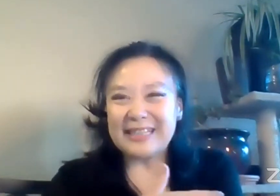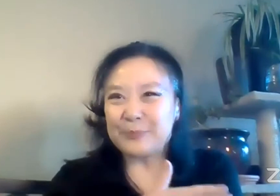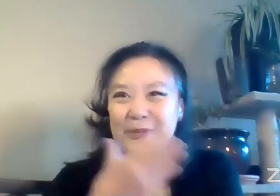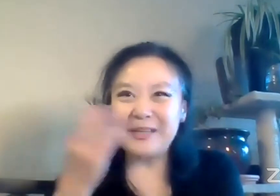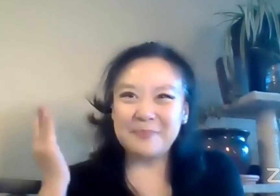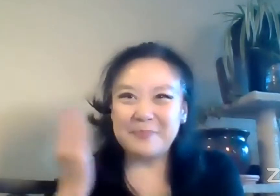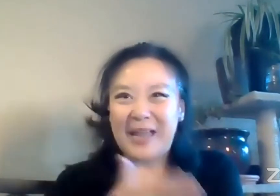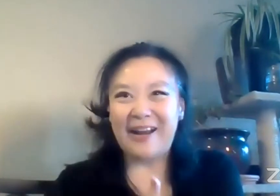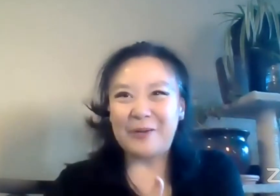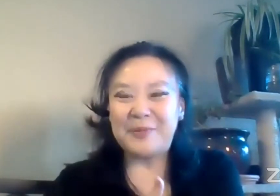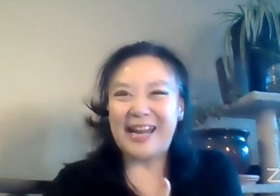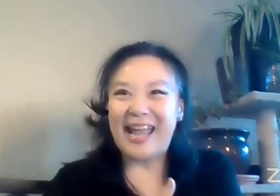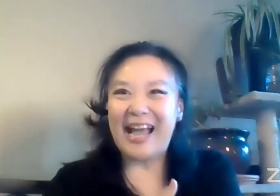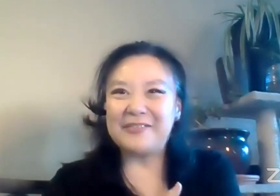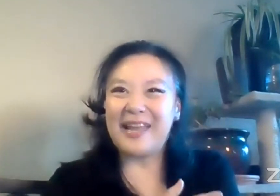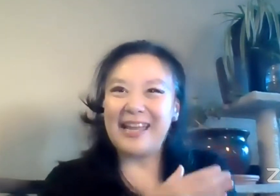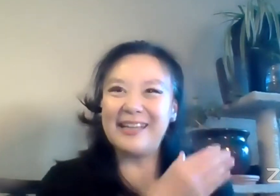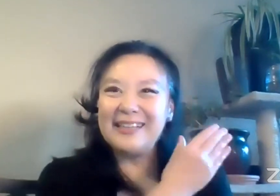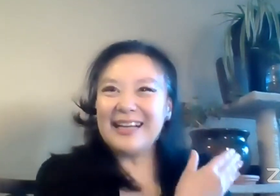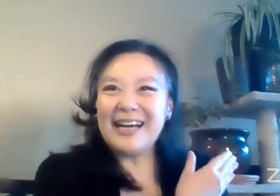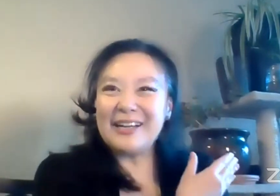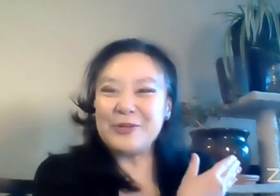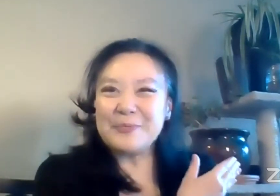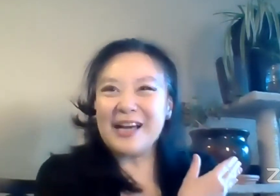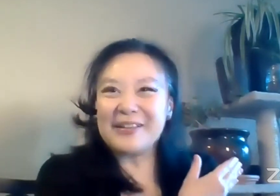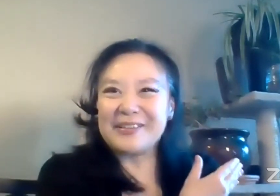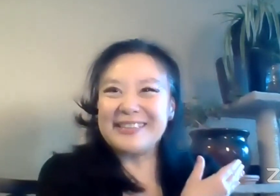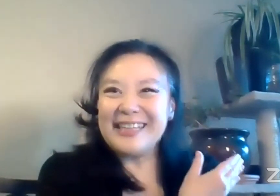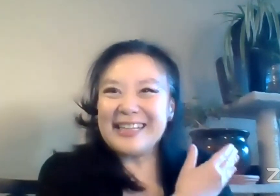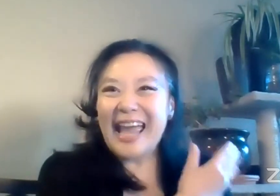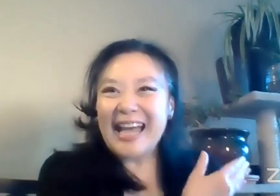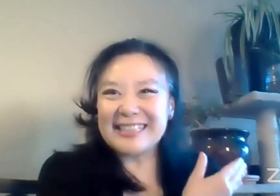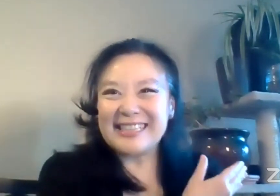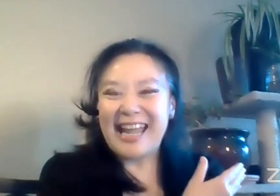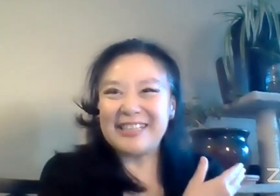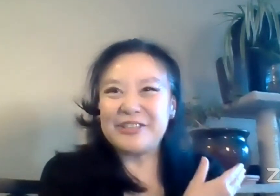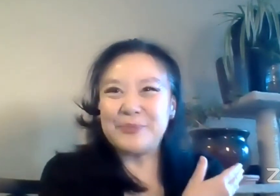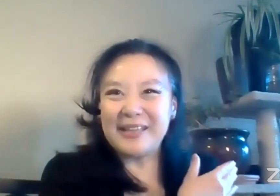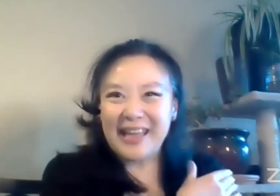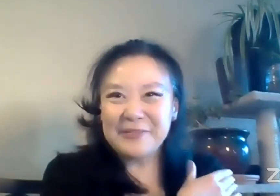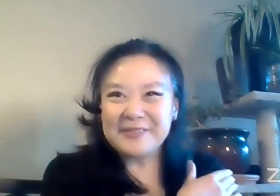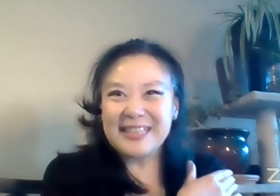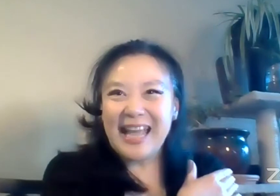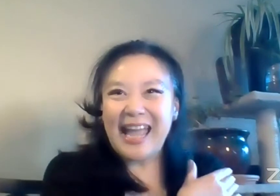That's pretty bare, but I have a cream colored cat stand to my left.